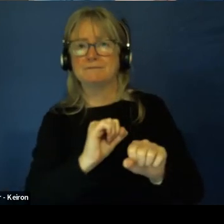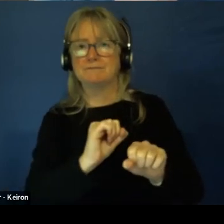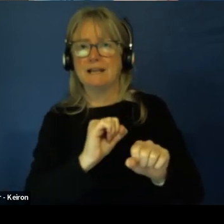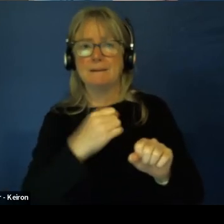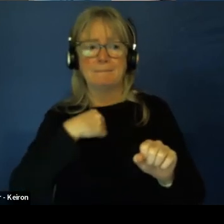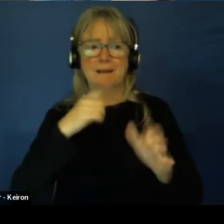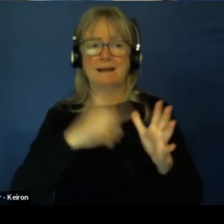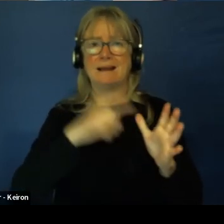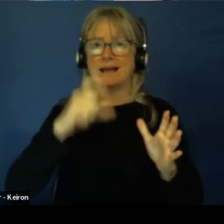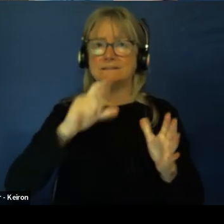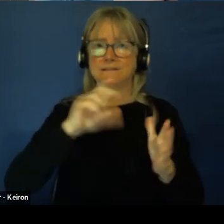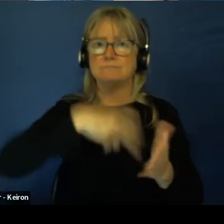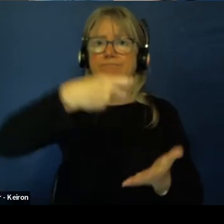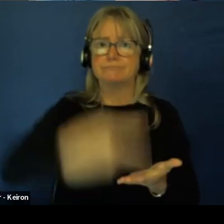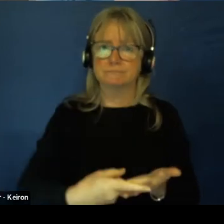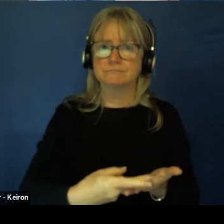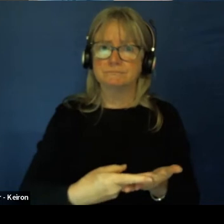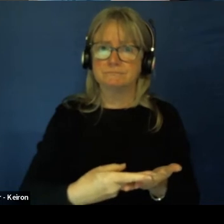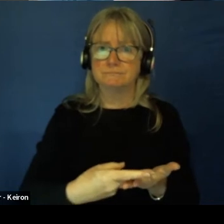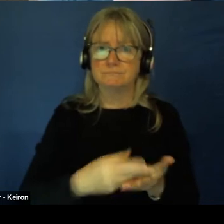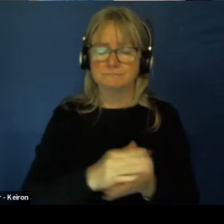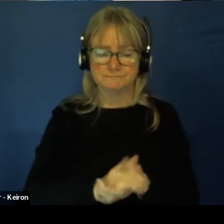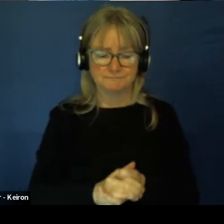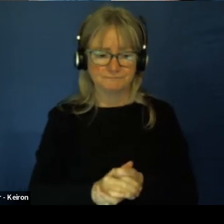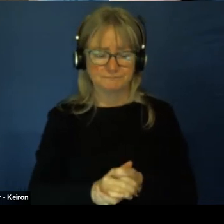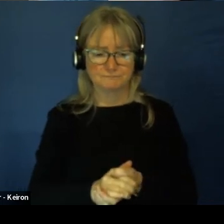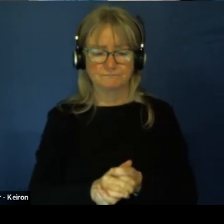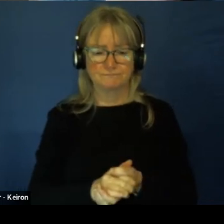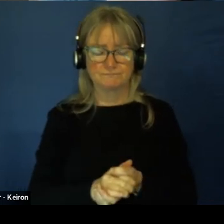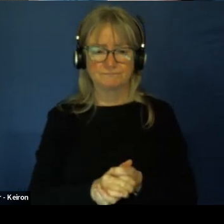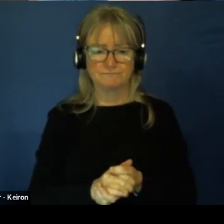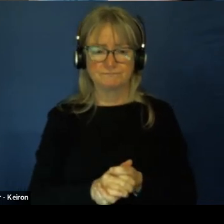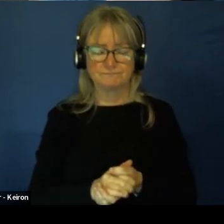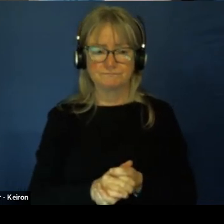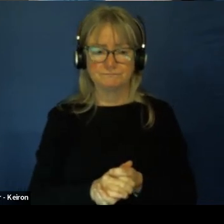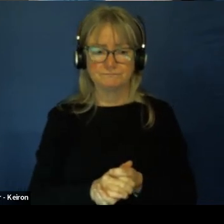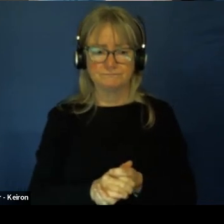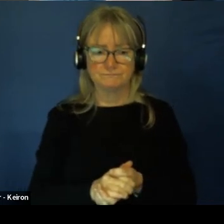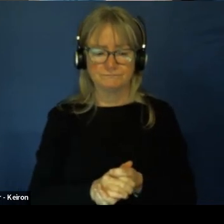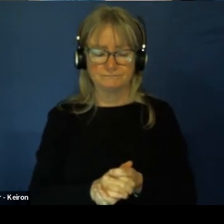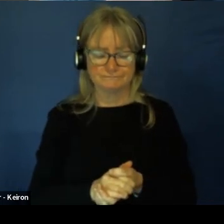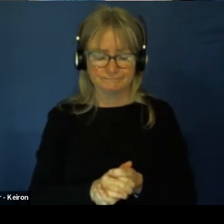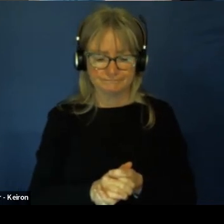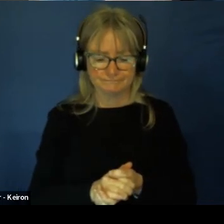They knew what to do and all of that.